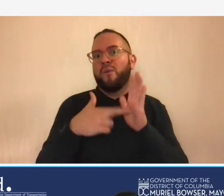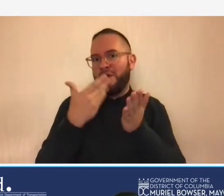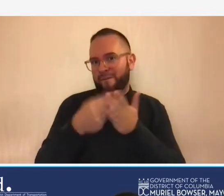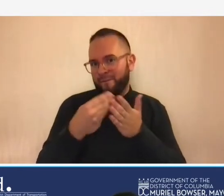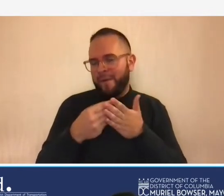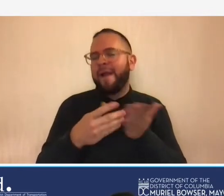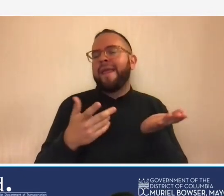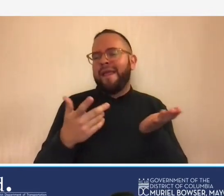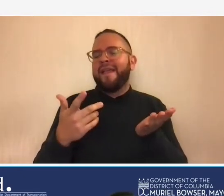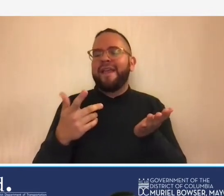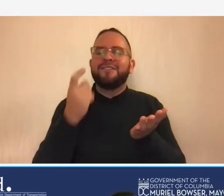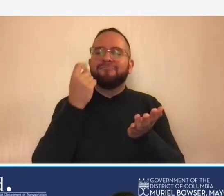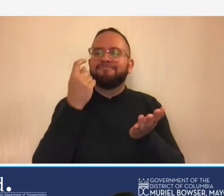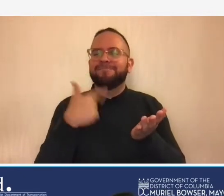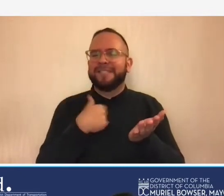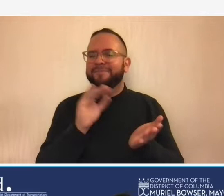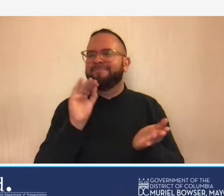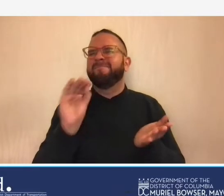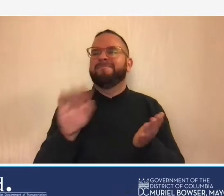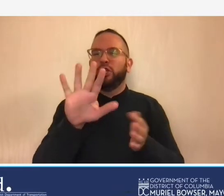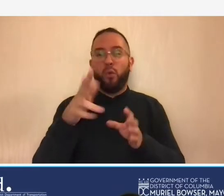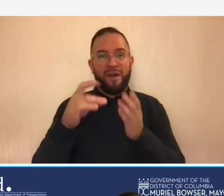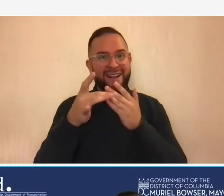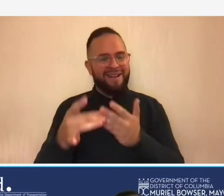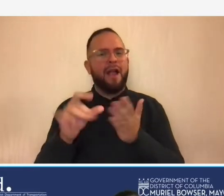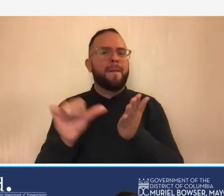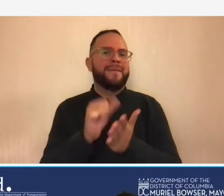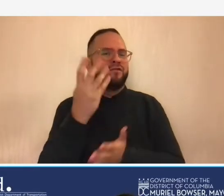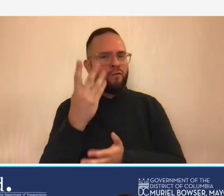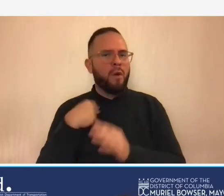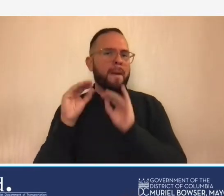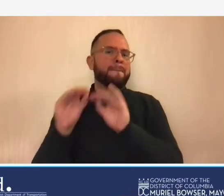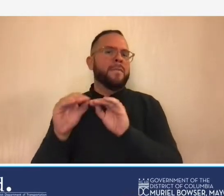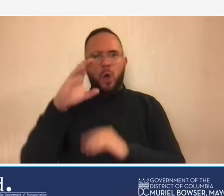in the participants guide on page four because i thought it was cute and then it also summarizes